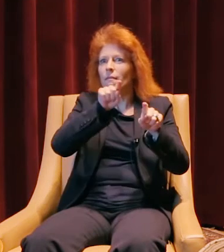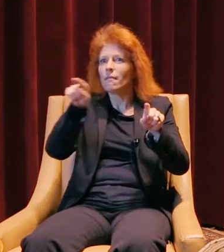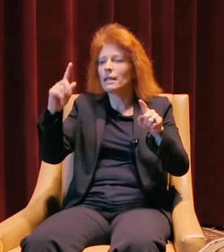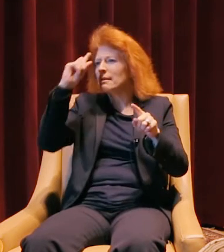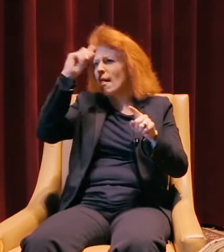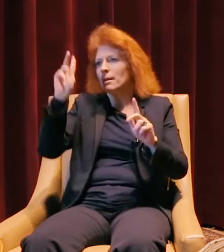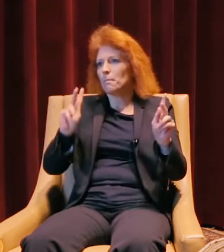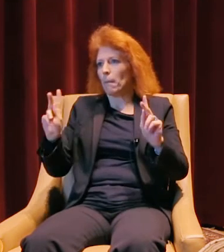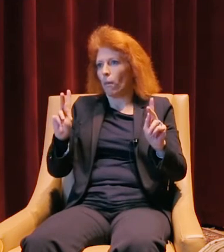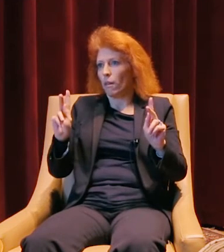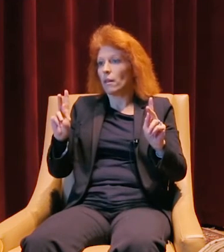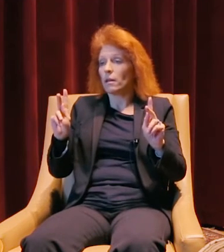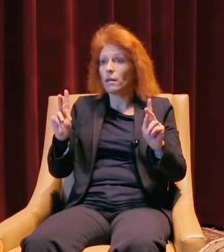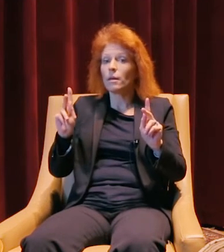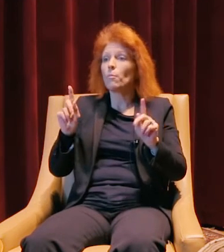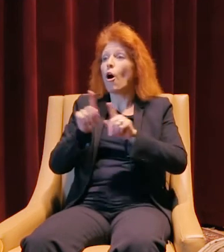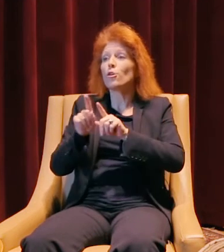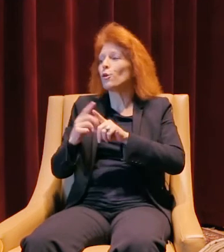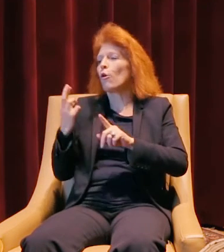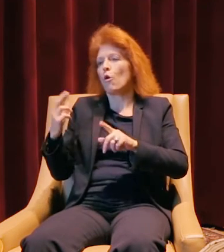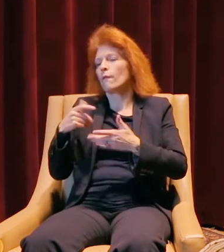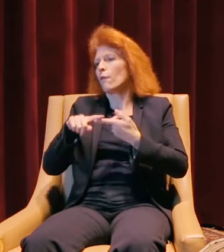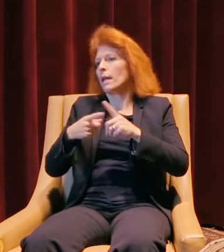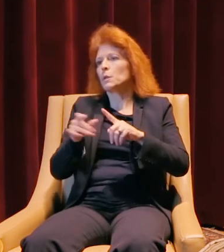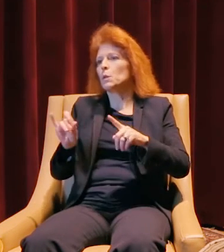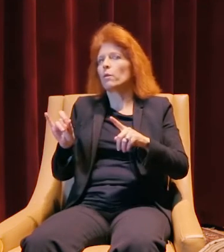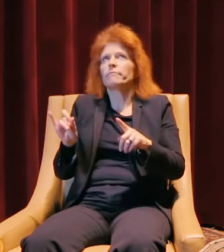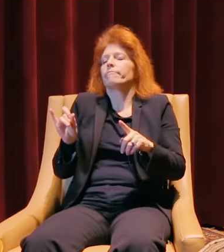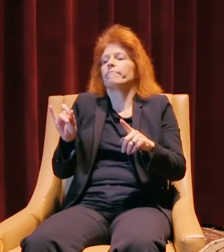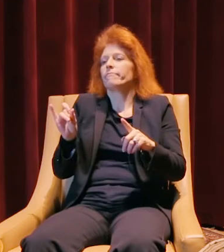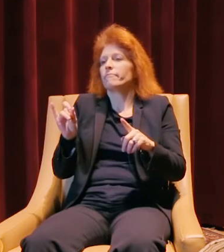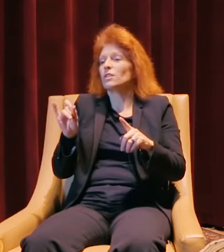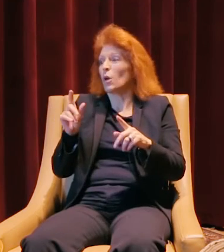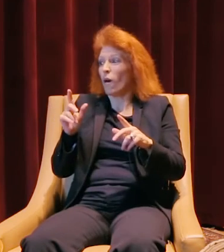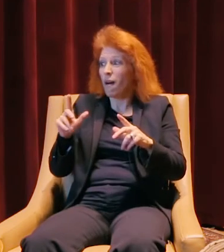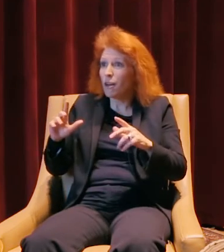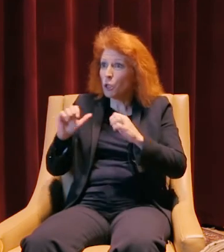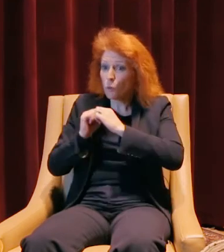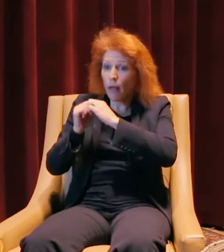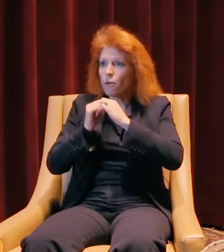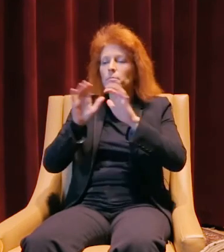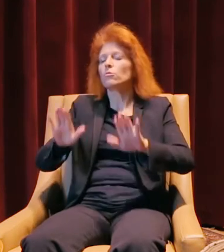in addition to that, one of my closest friends, and all succeed together, has been great.